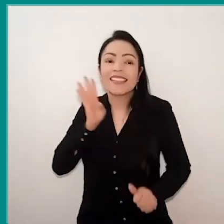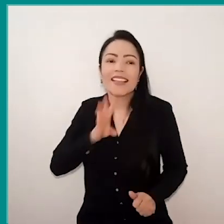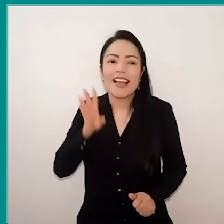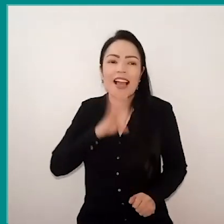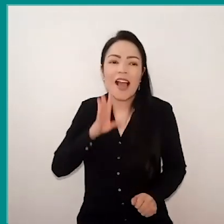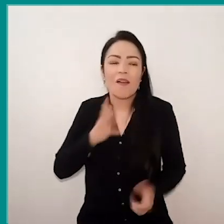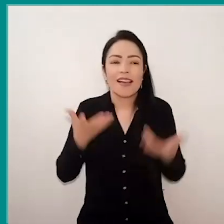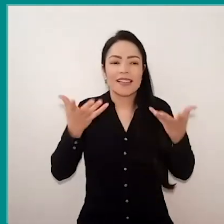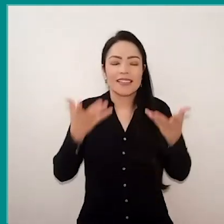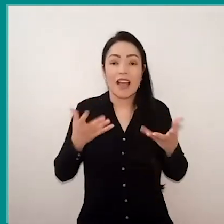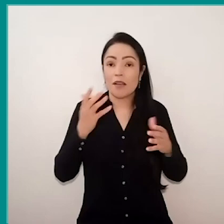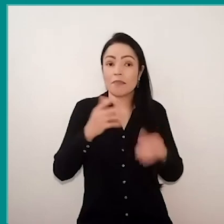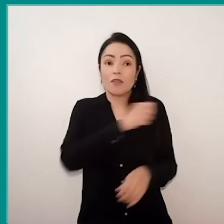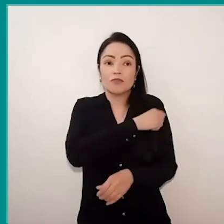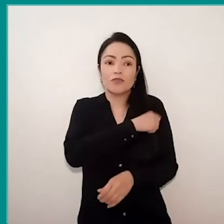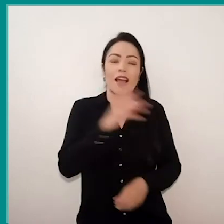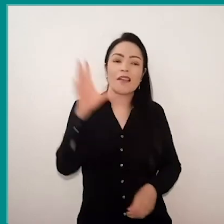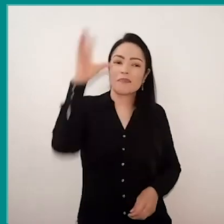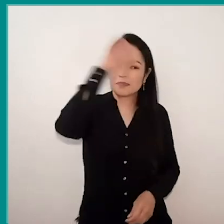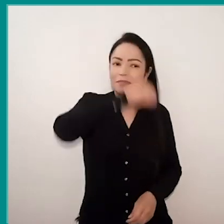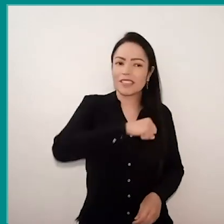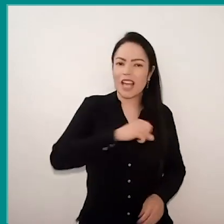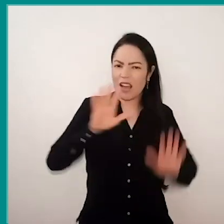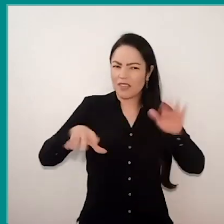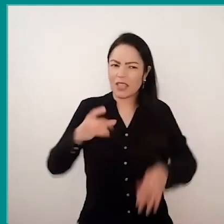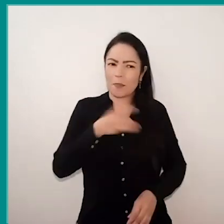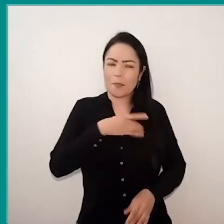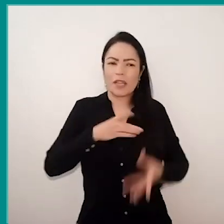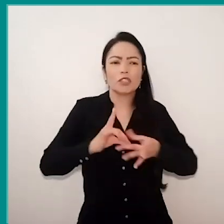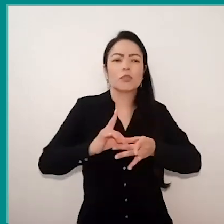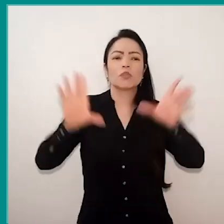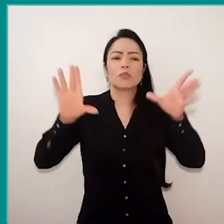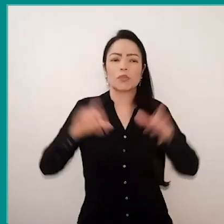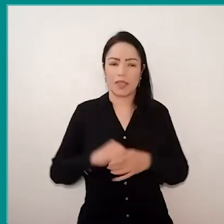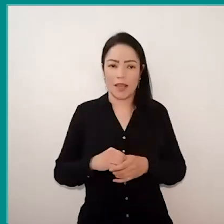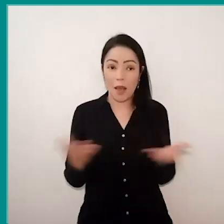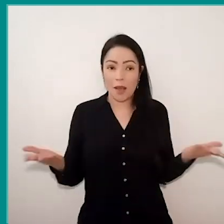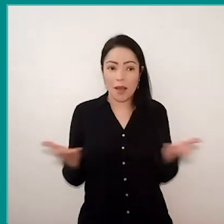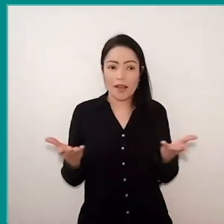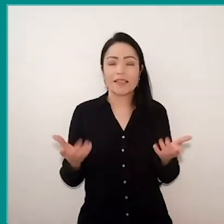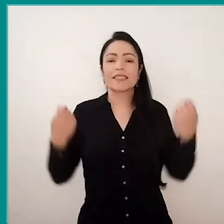for the student, in fact, to learn. We are sometimes afraid to let go, but we felt now the need for this autonomy.